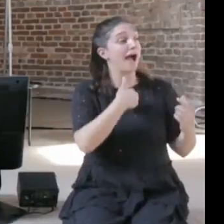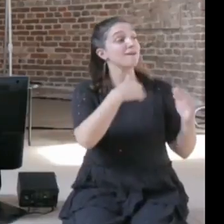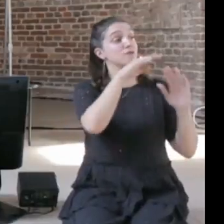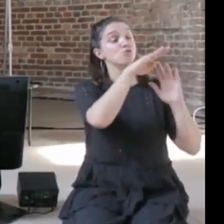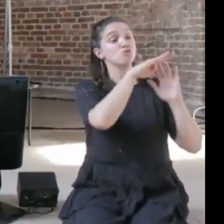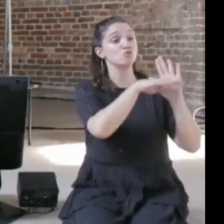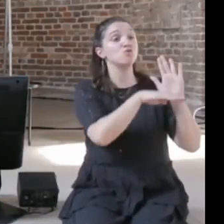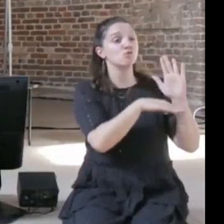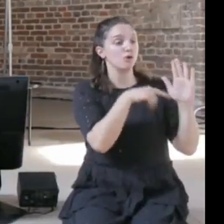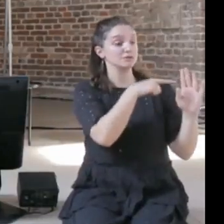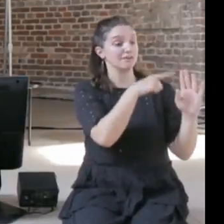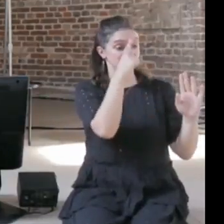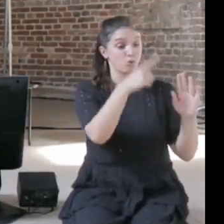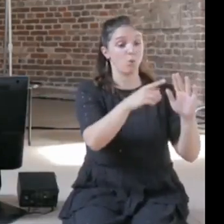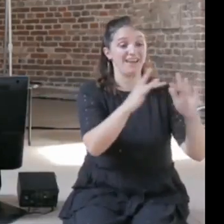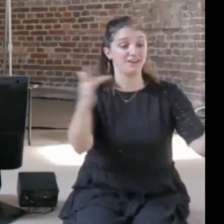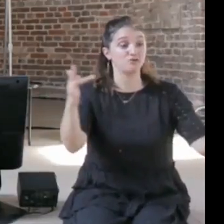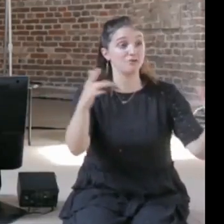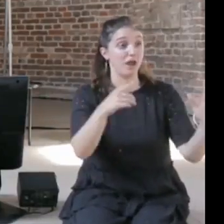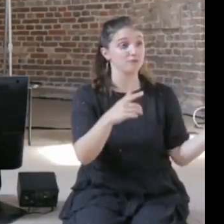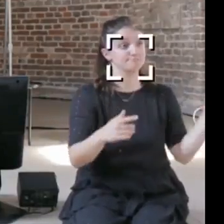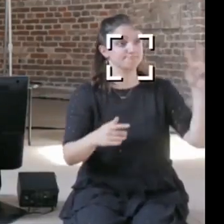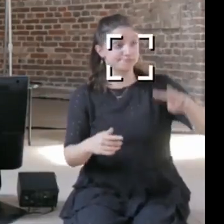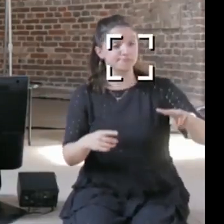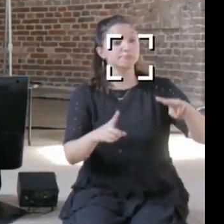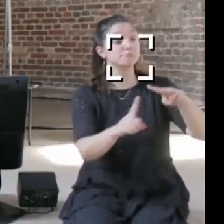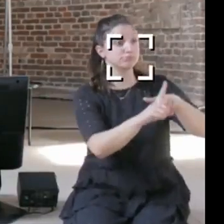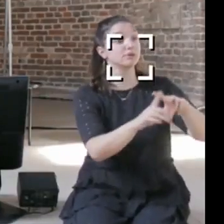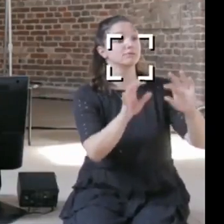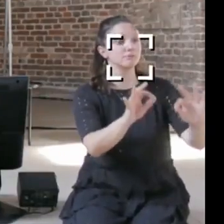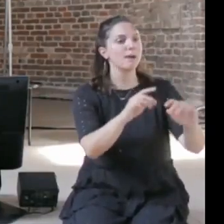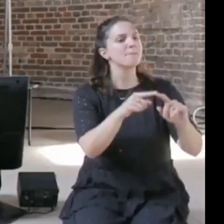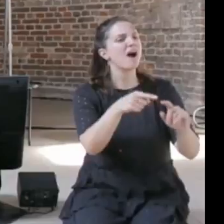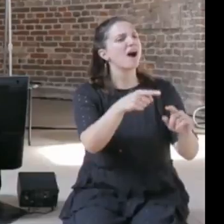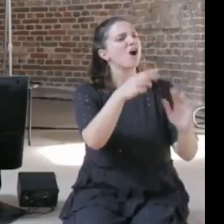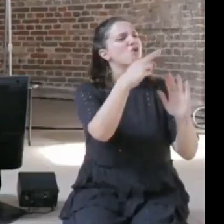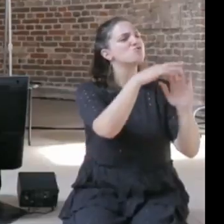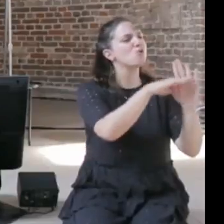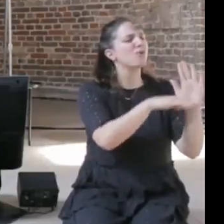the Internet as a whole that are designed to only work with Facebook and YouTube, because